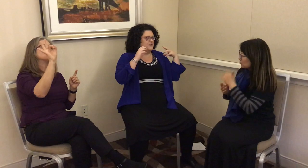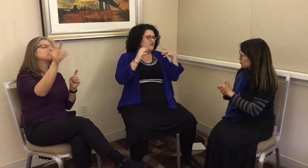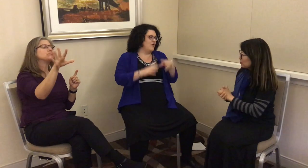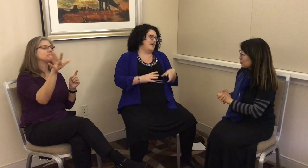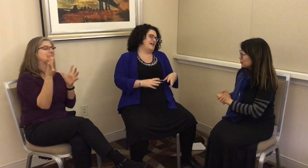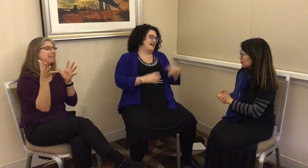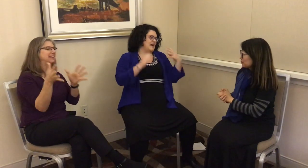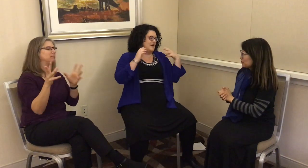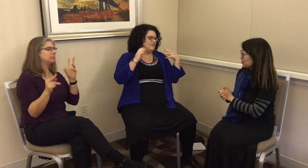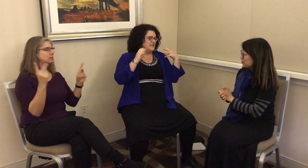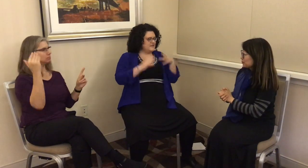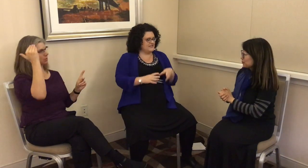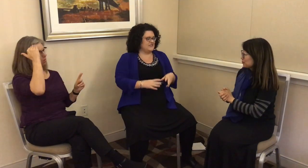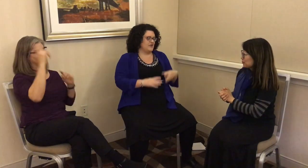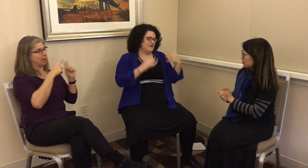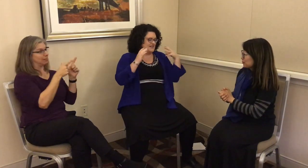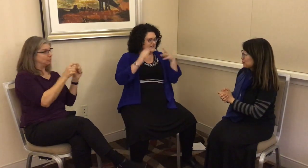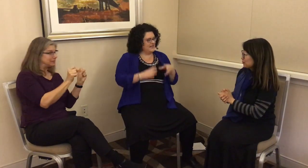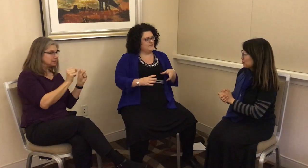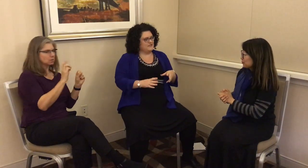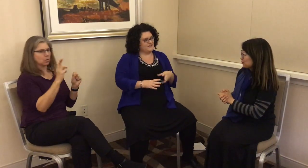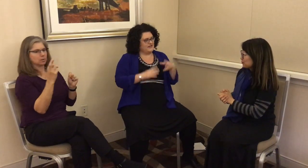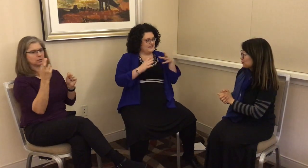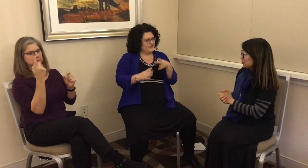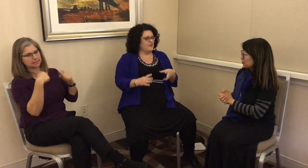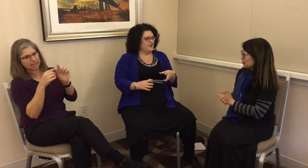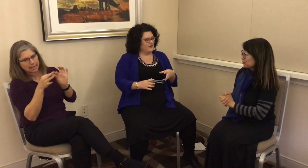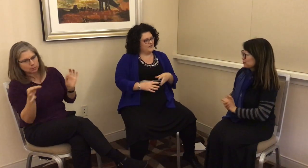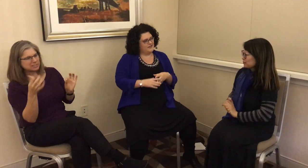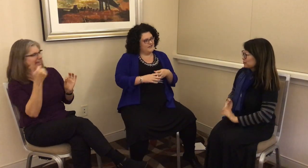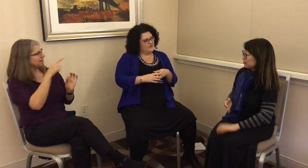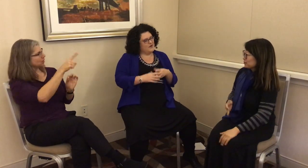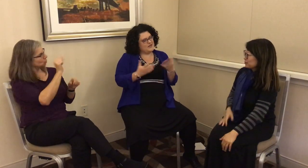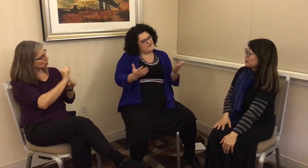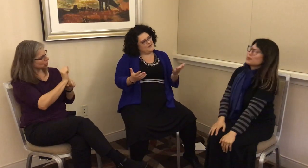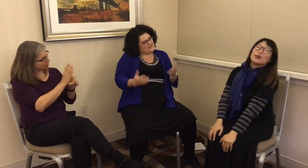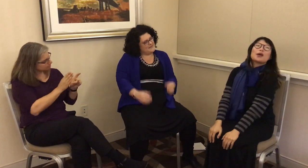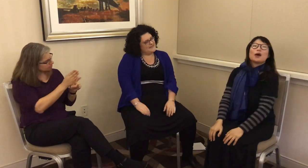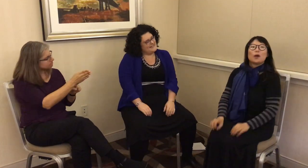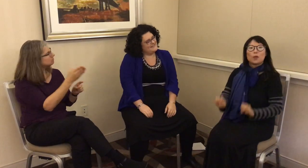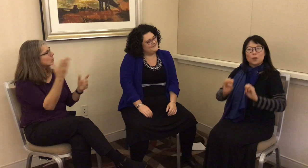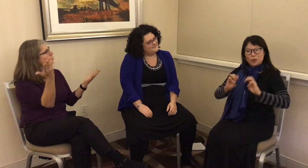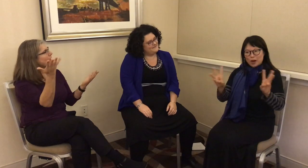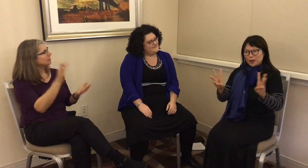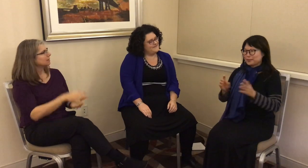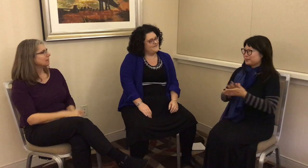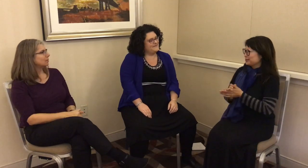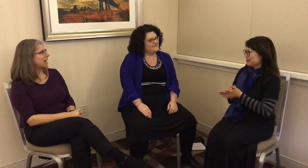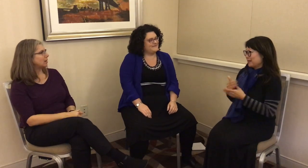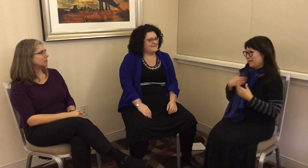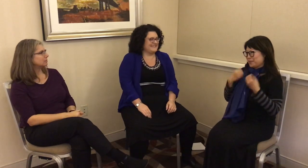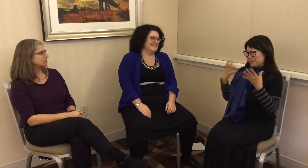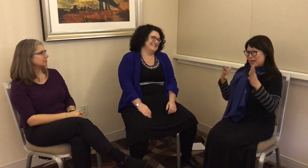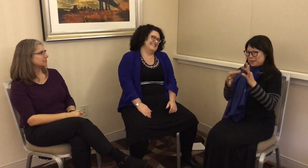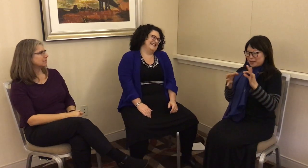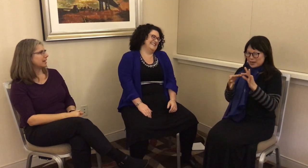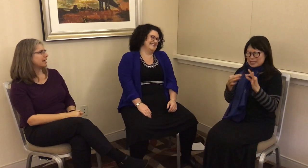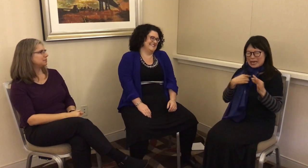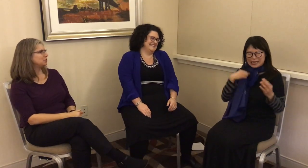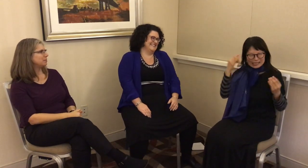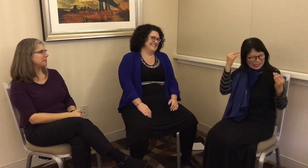knowing about linguistics or about signed languages or anything you work on, what would